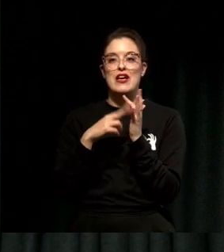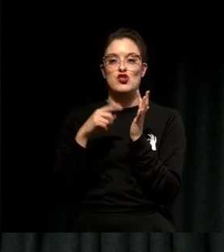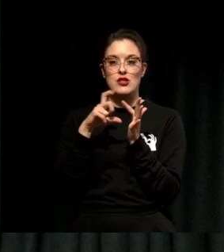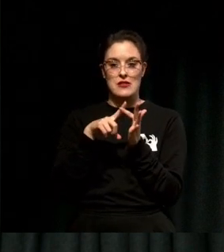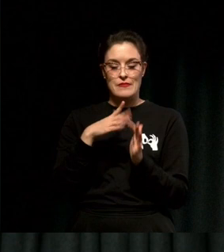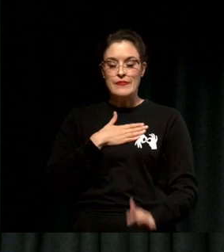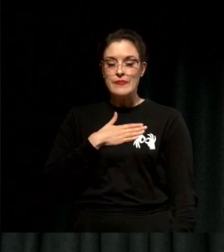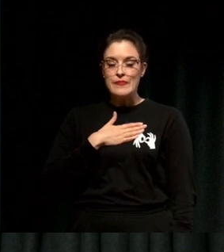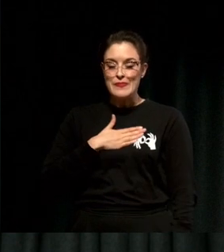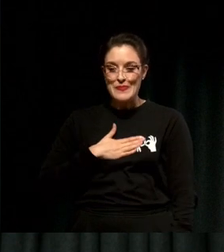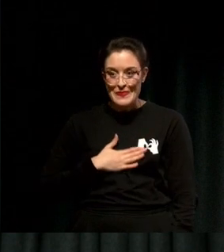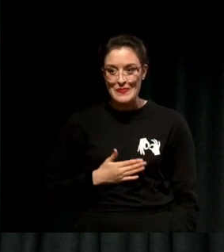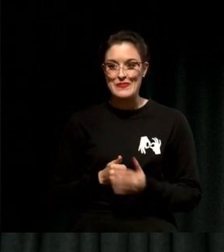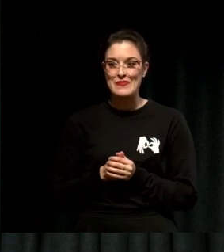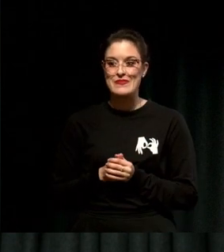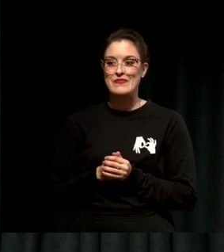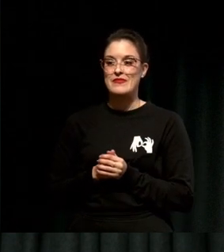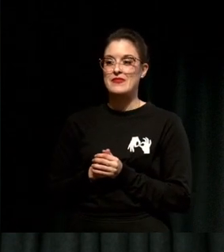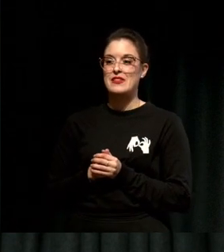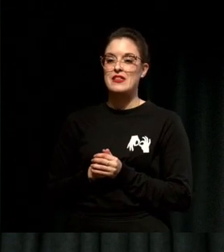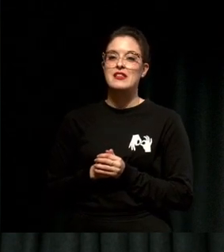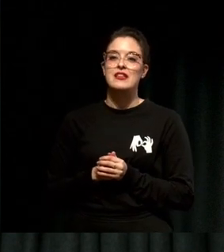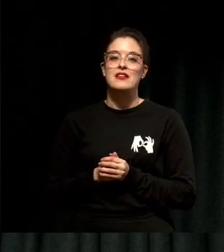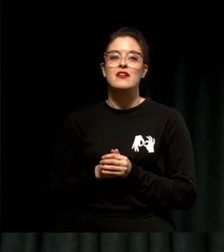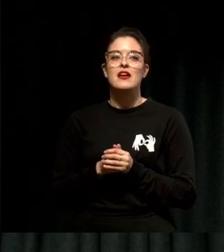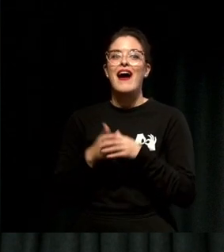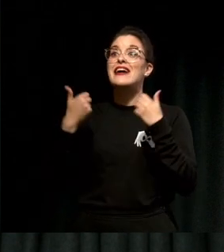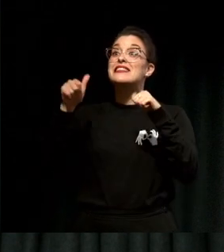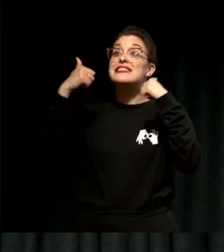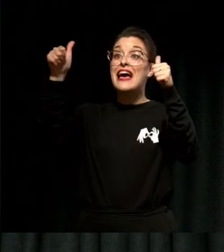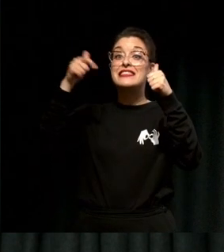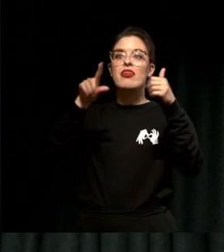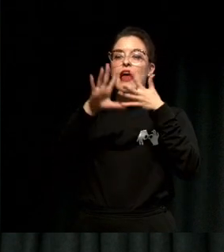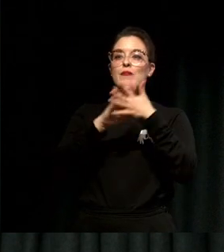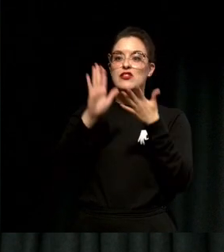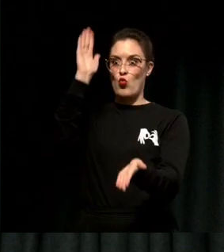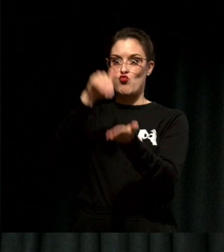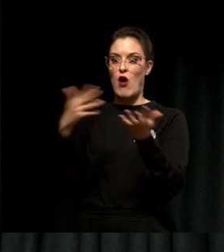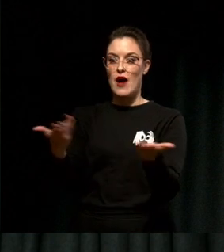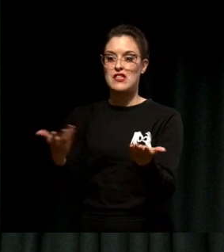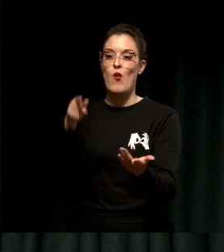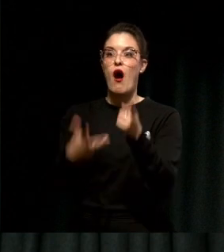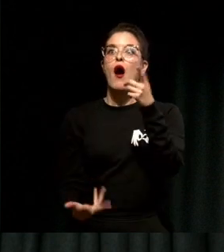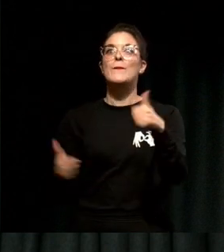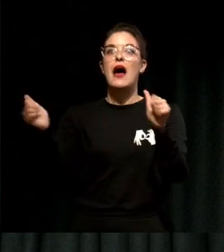I realized that success is not a finite end point but a way that you are.